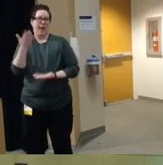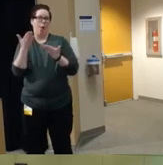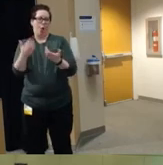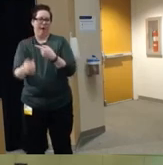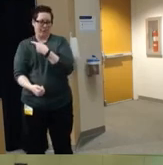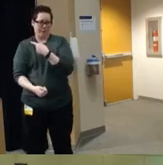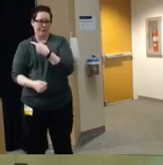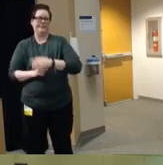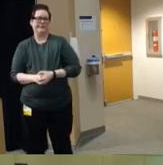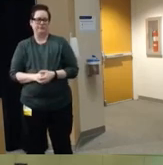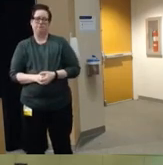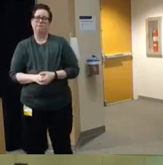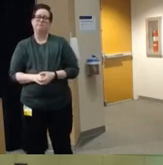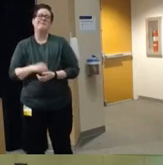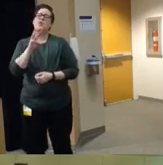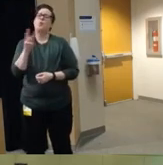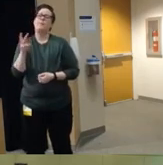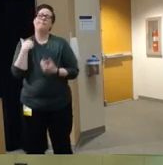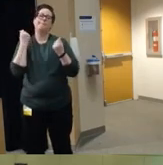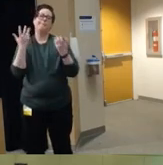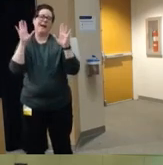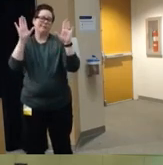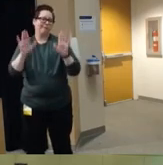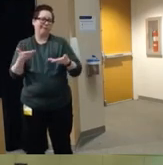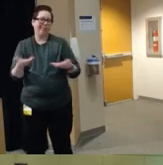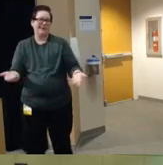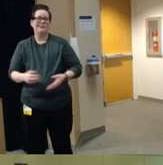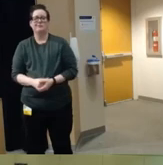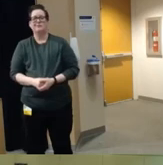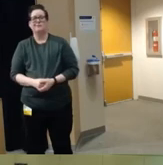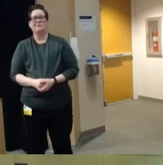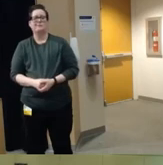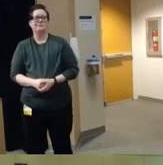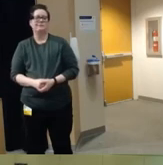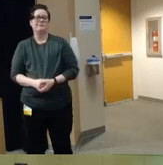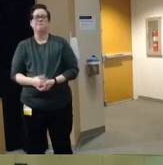they have a lot of great things on their website they have um you know talking points and fact